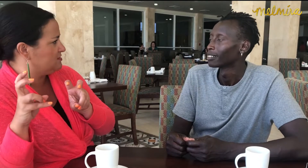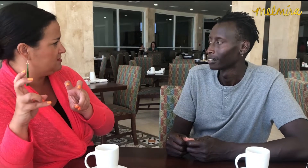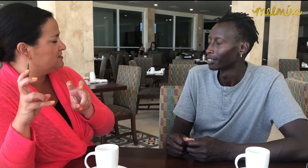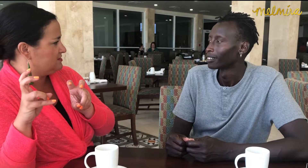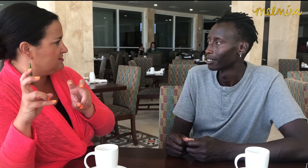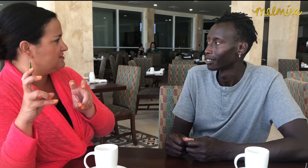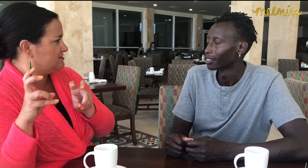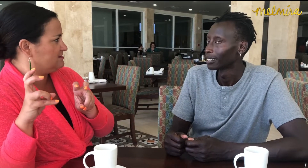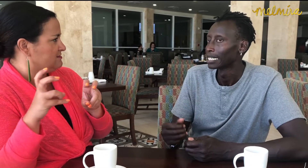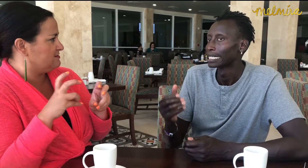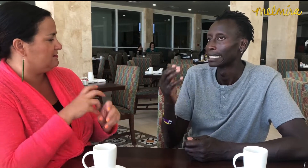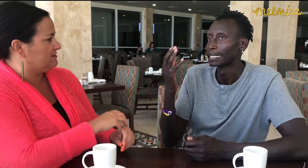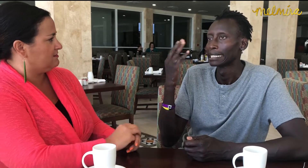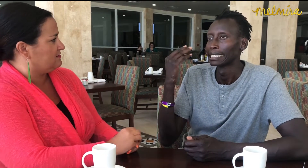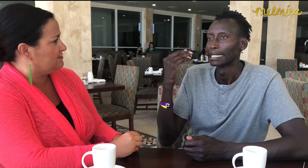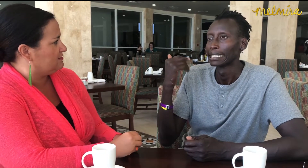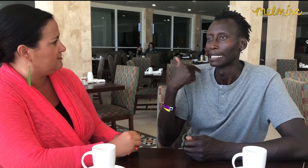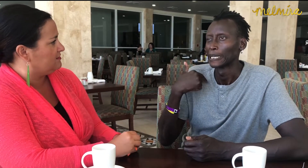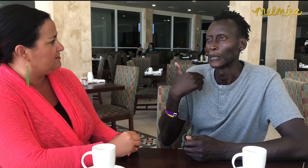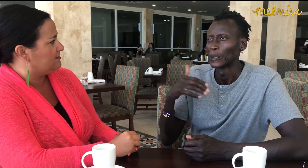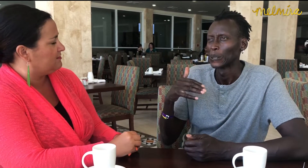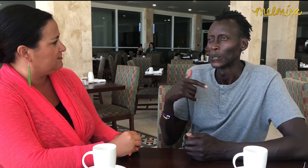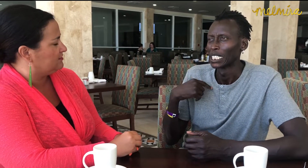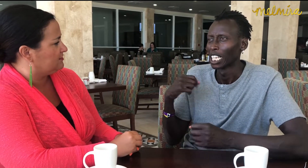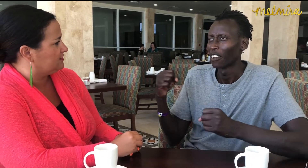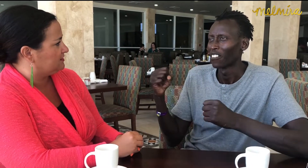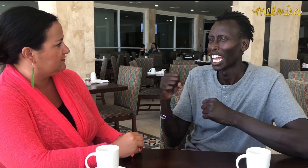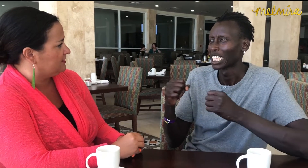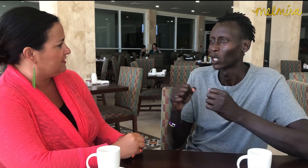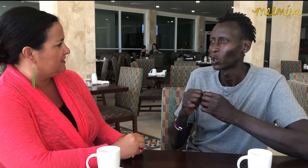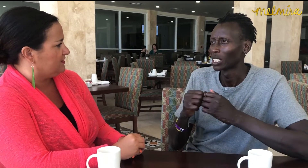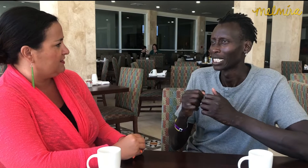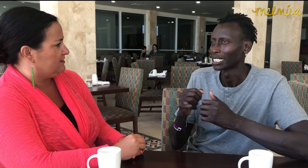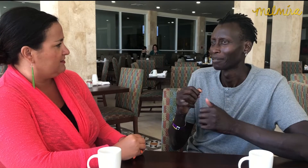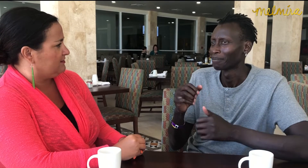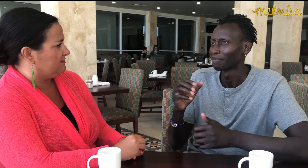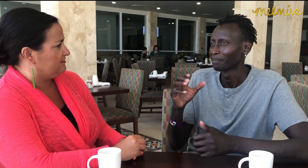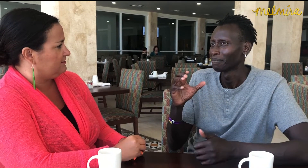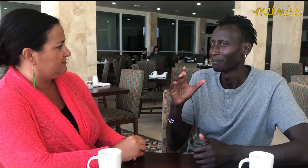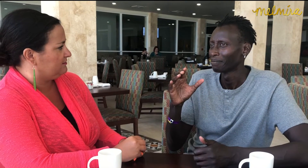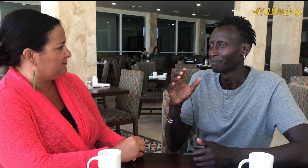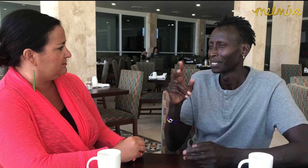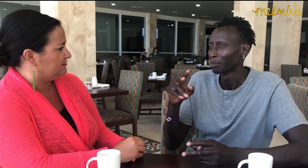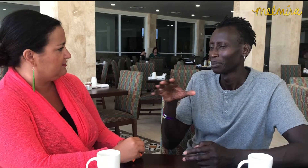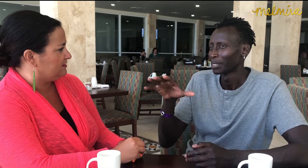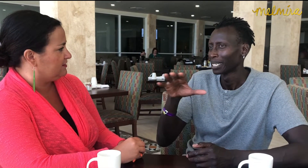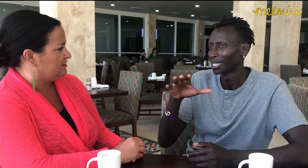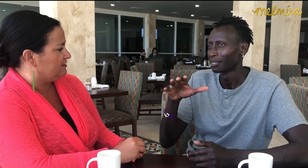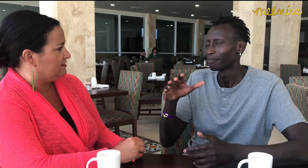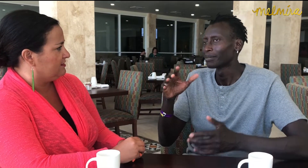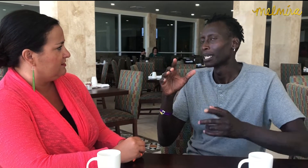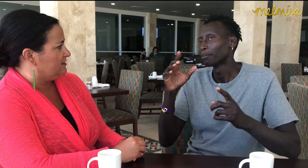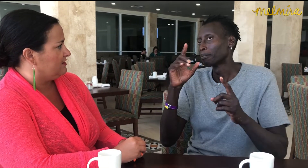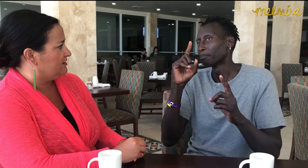Recently, I got into a fight with people talking about being